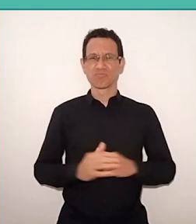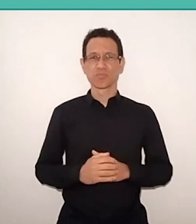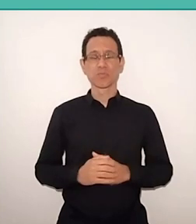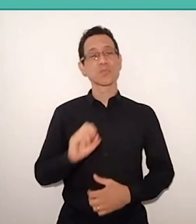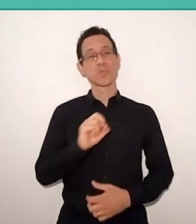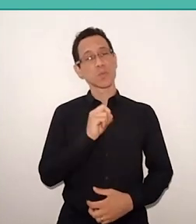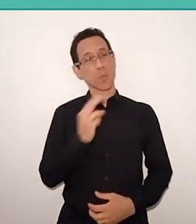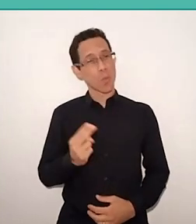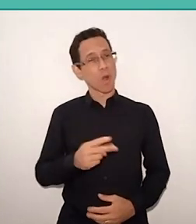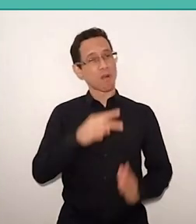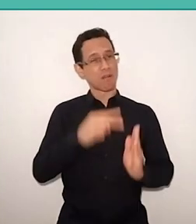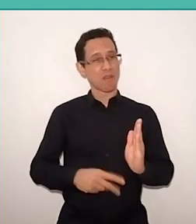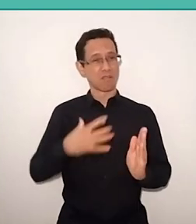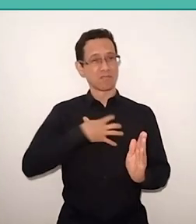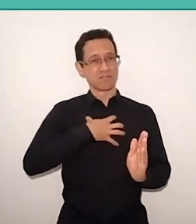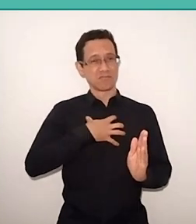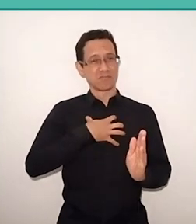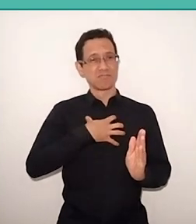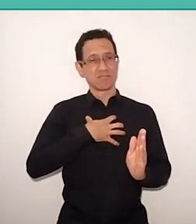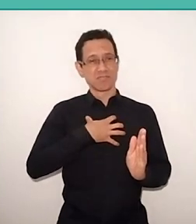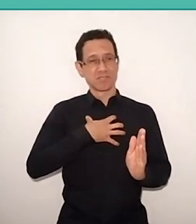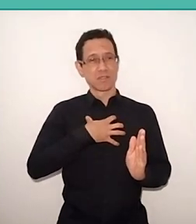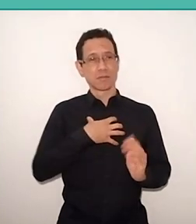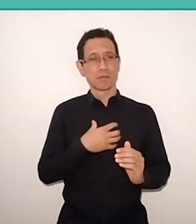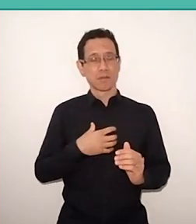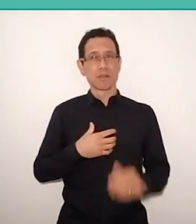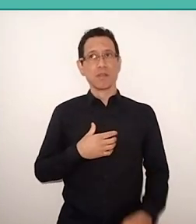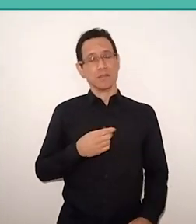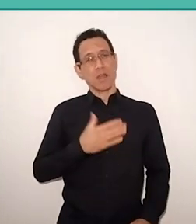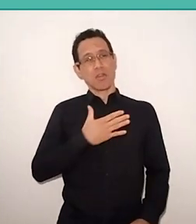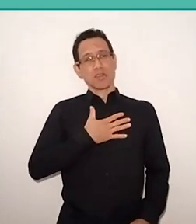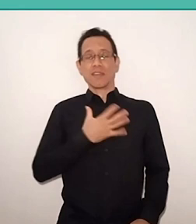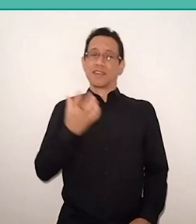according to what he would like to play criticism.